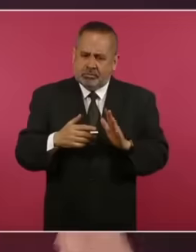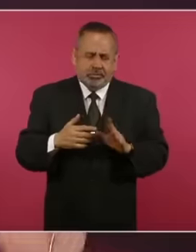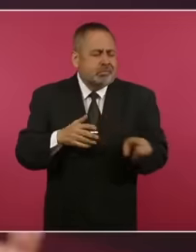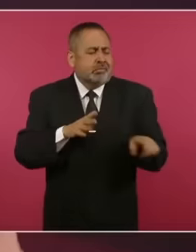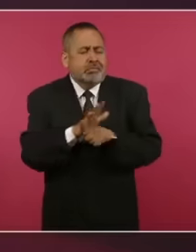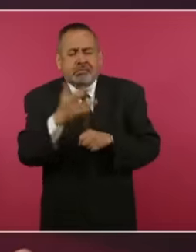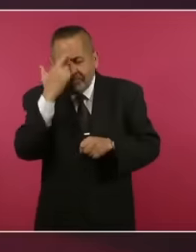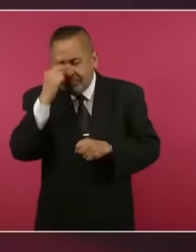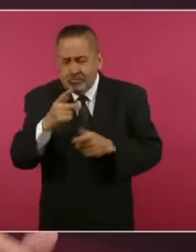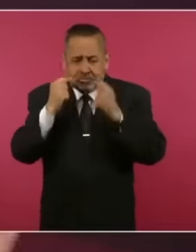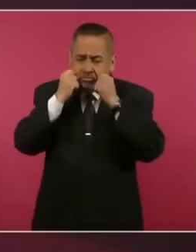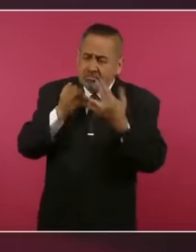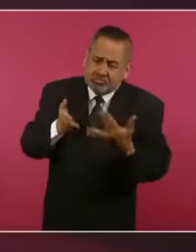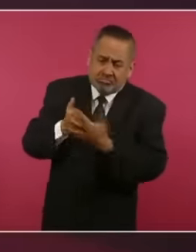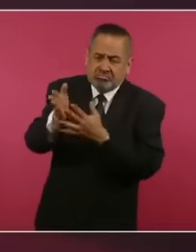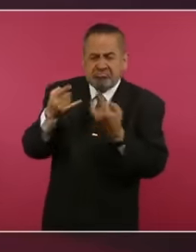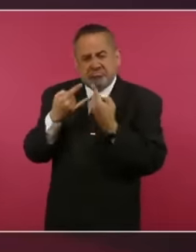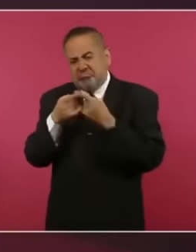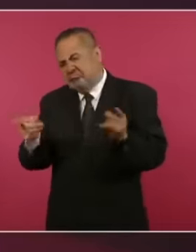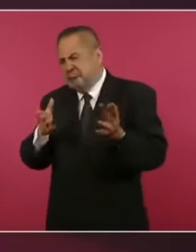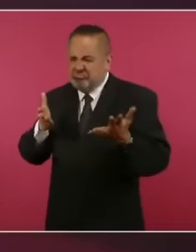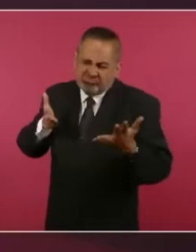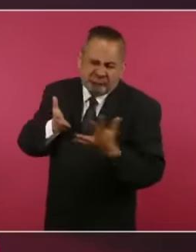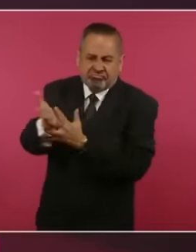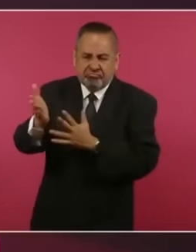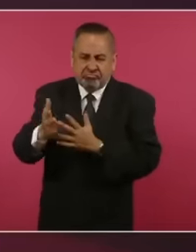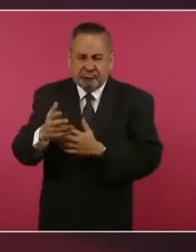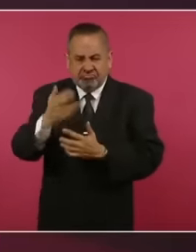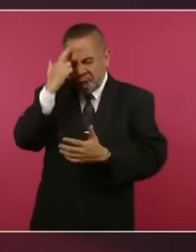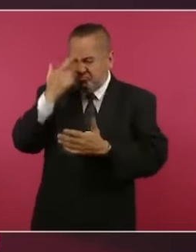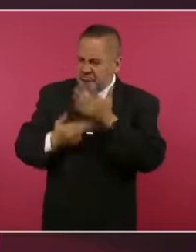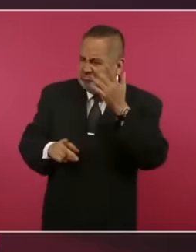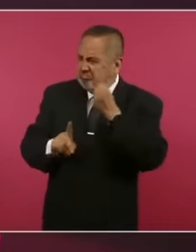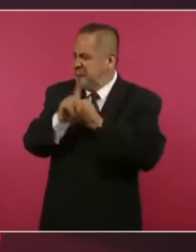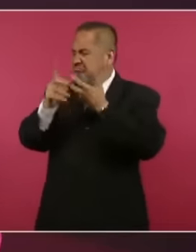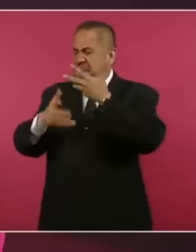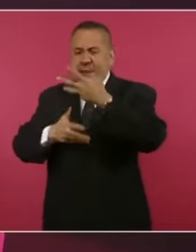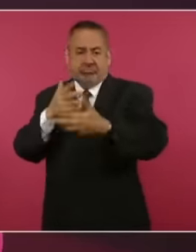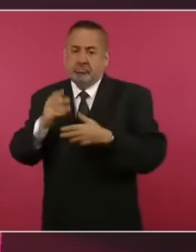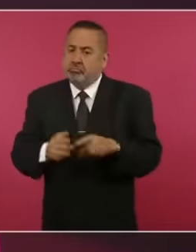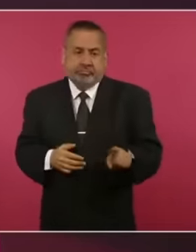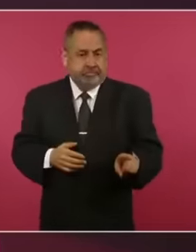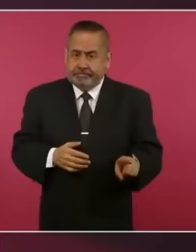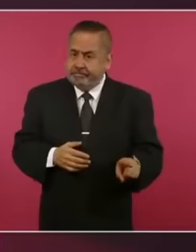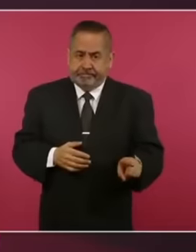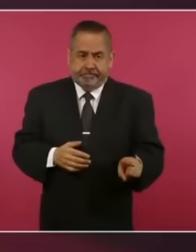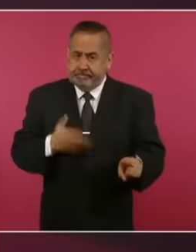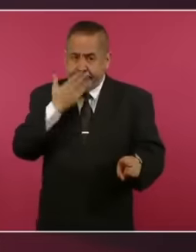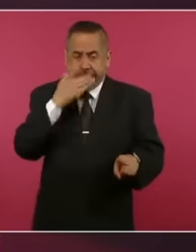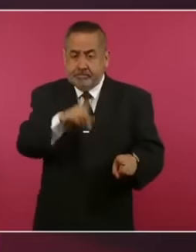fact that they have invaded the embassy in a violent manner with, let's say with